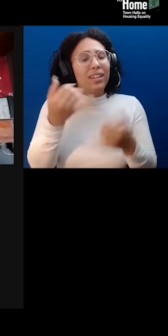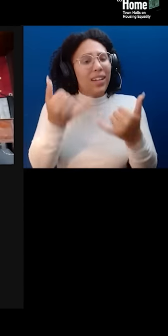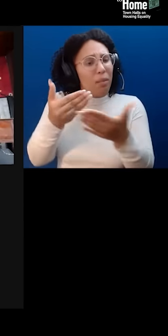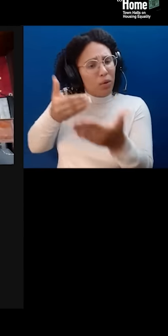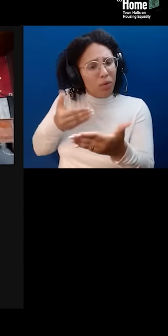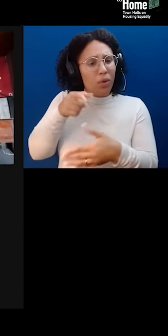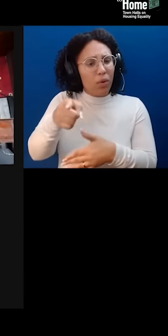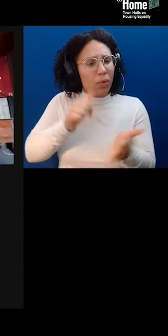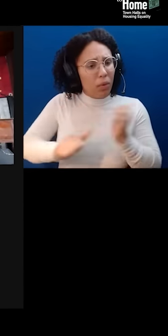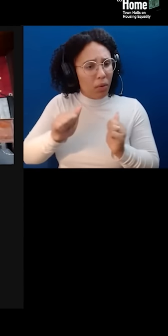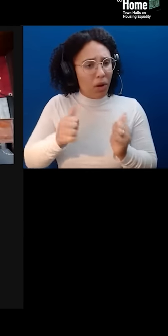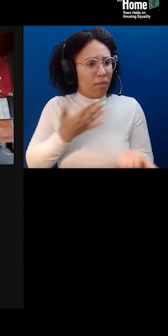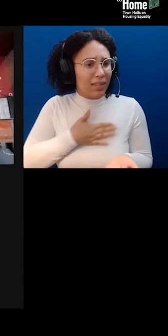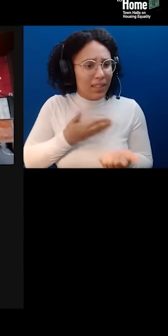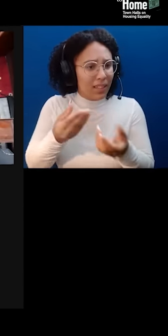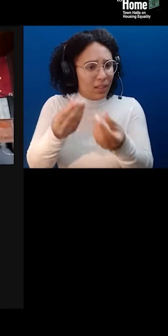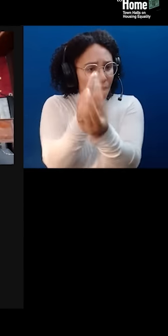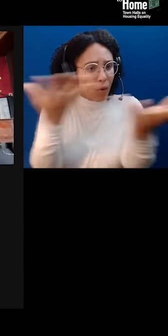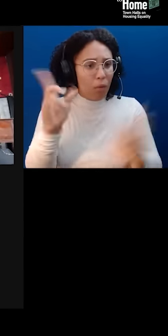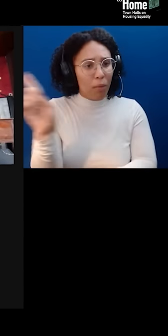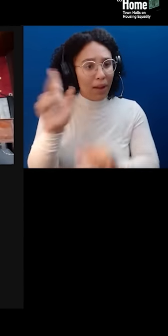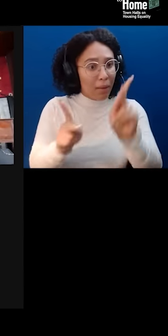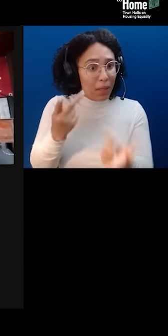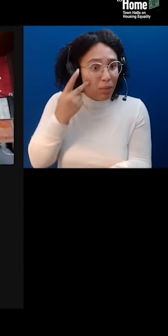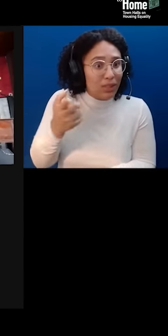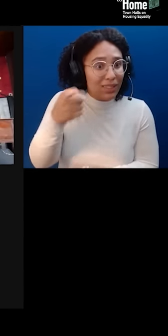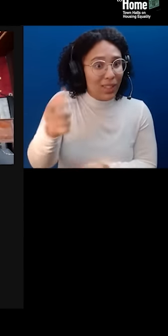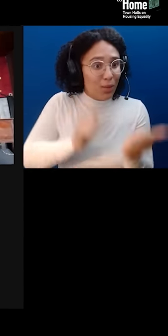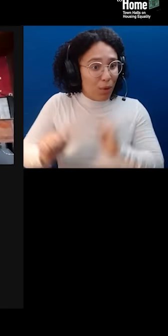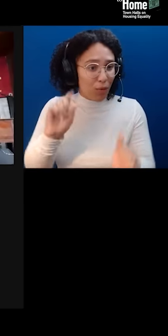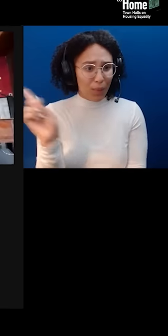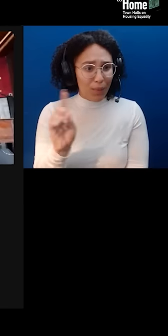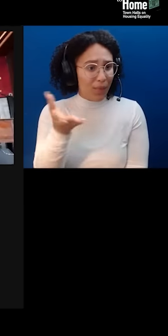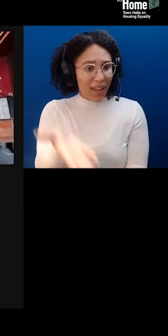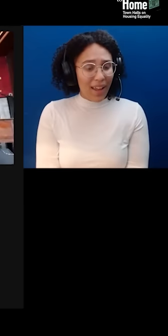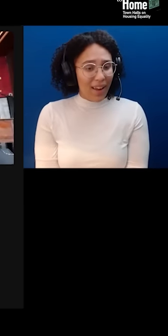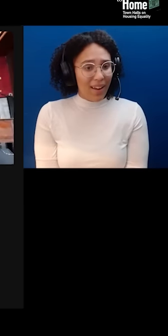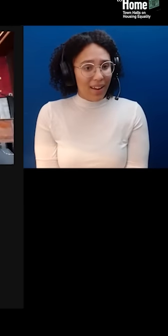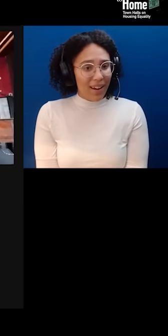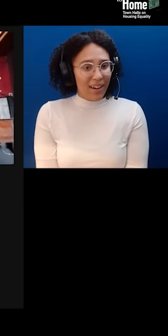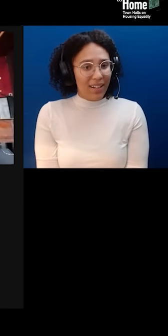after tonight's performance. I'm excited to play May 27th up in Hudson, New York